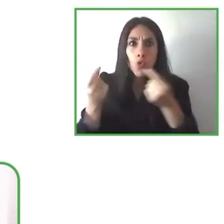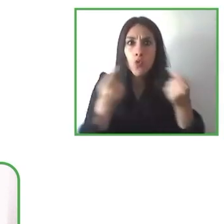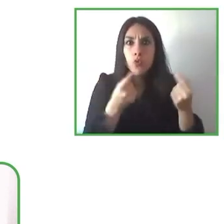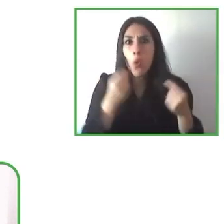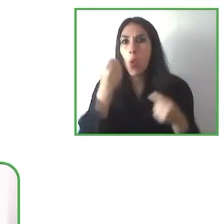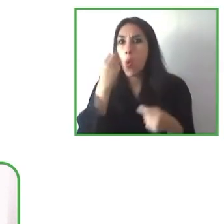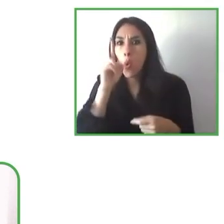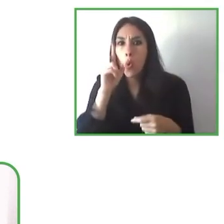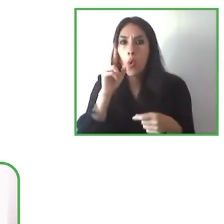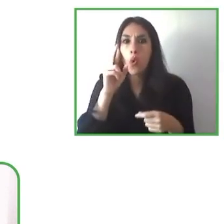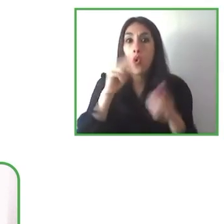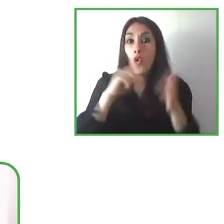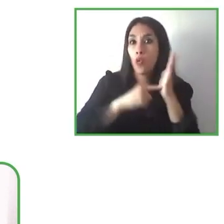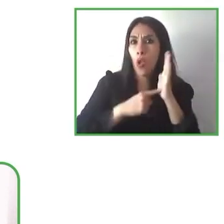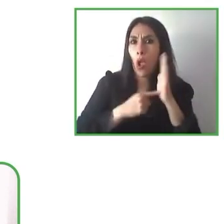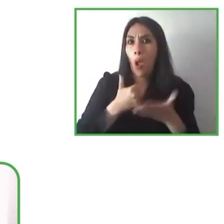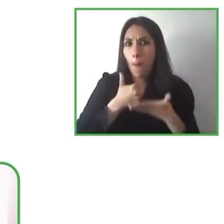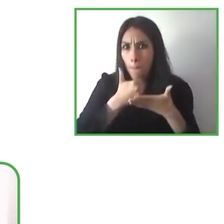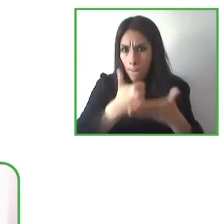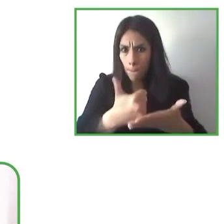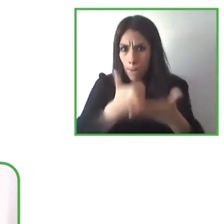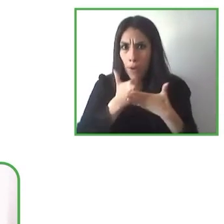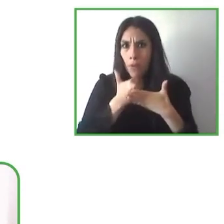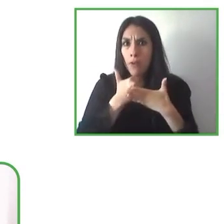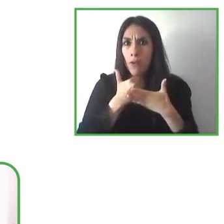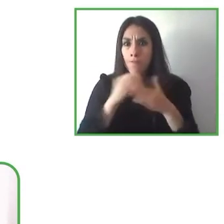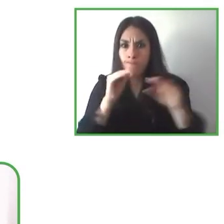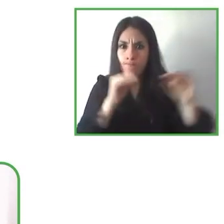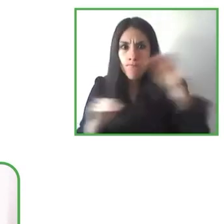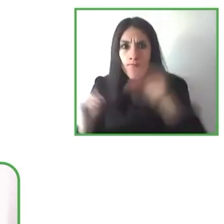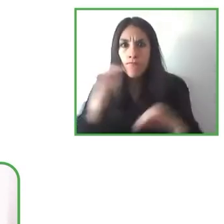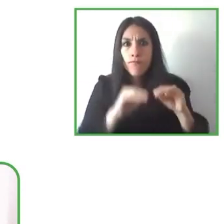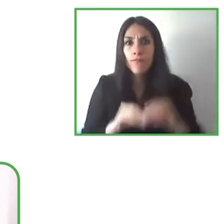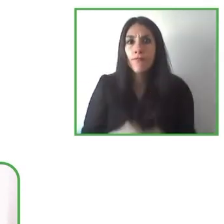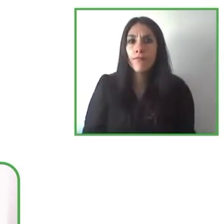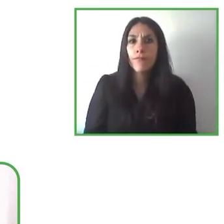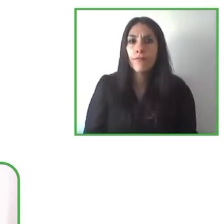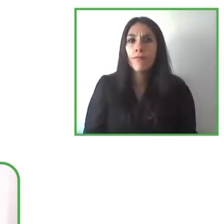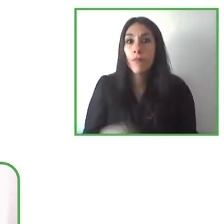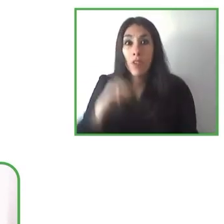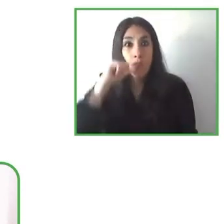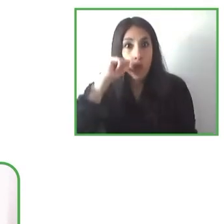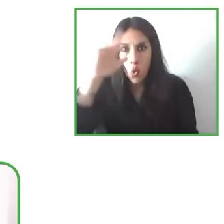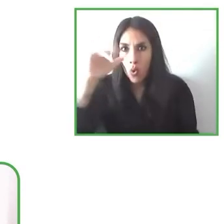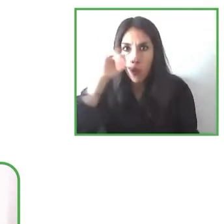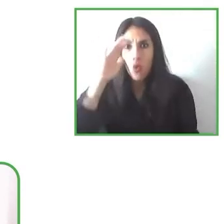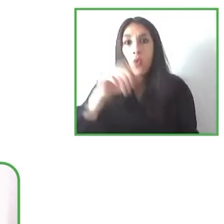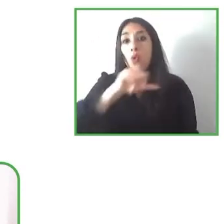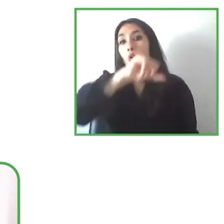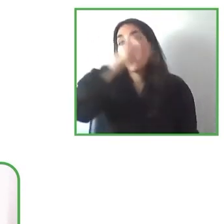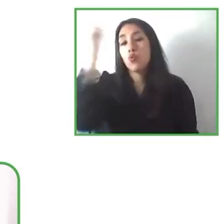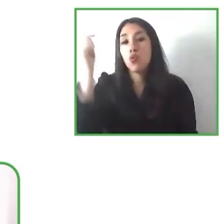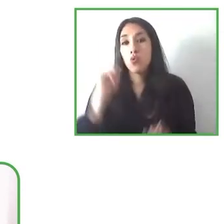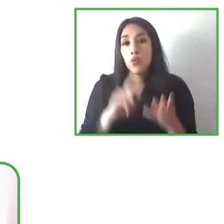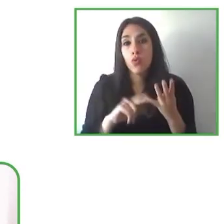in order to solve daily life problems and now we have to consider how to scale this